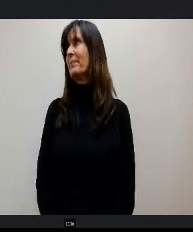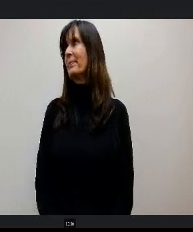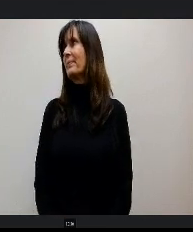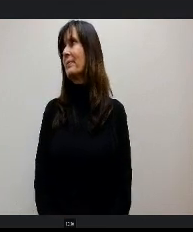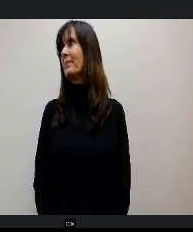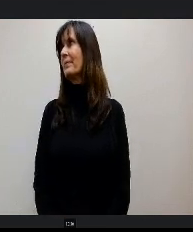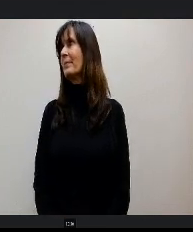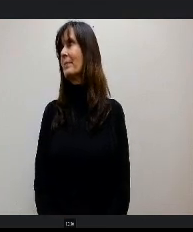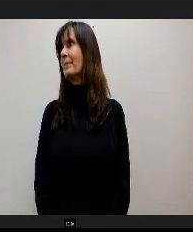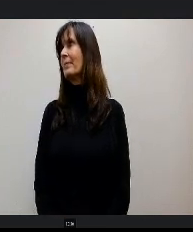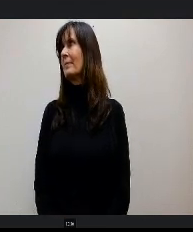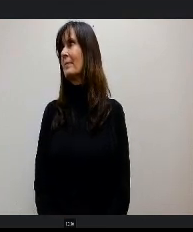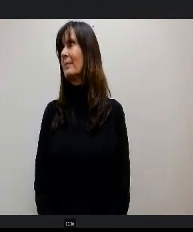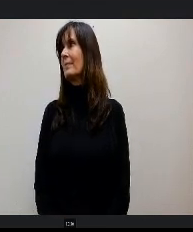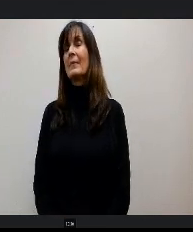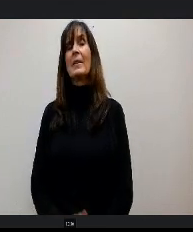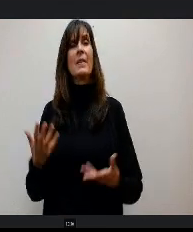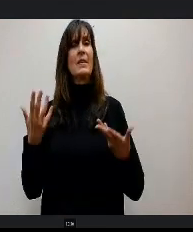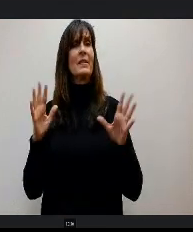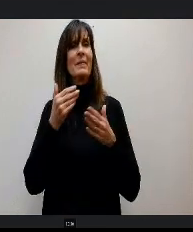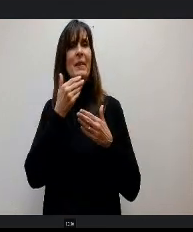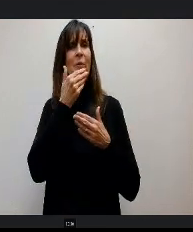That's it. Thank you, Miss Cos. OK.